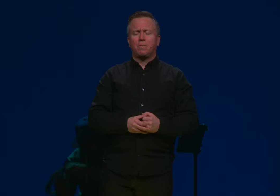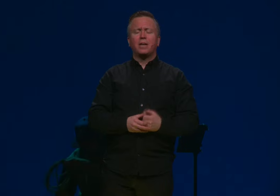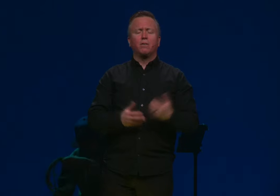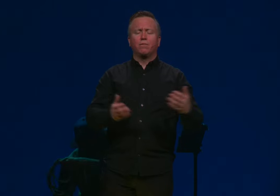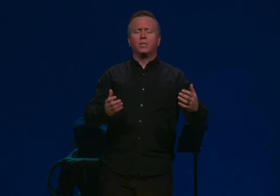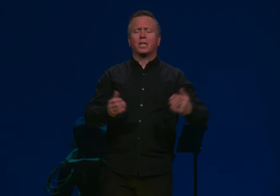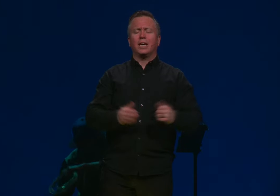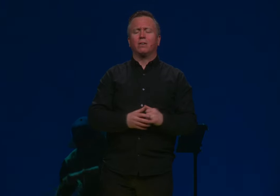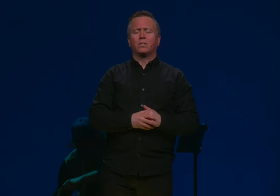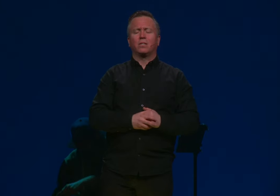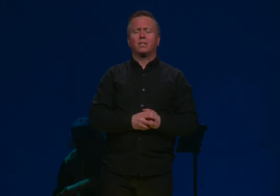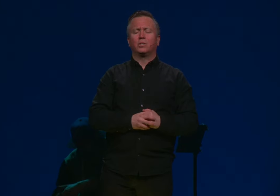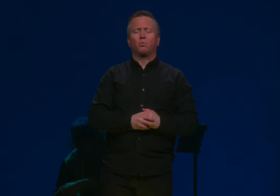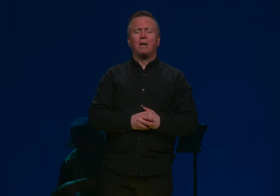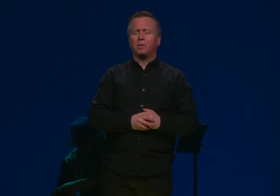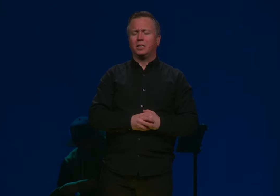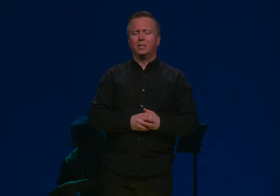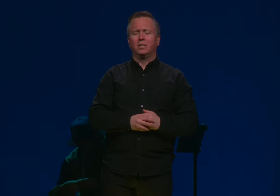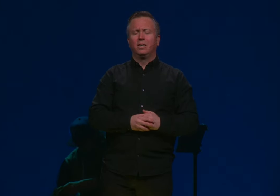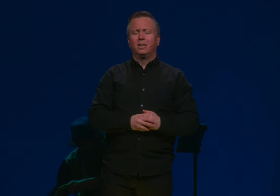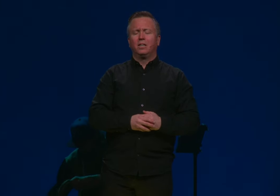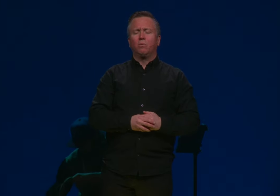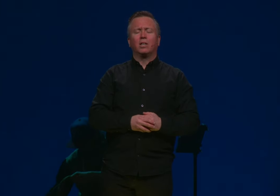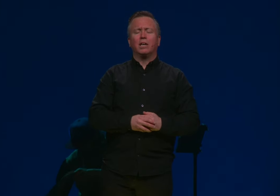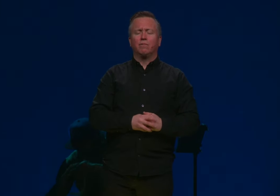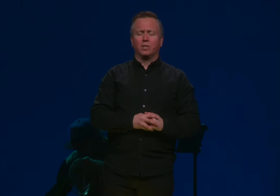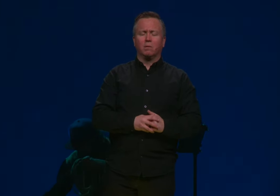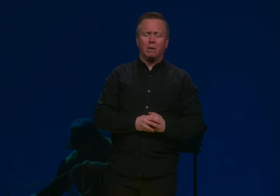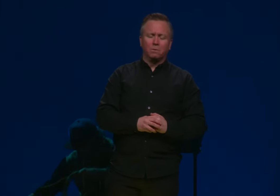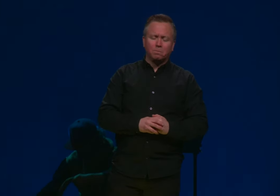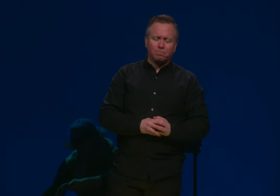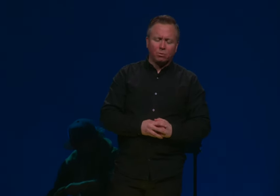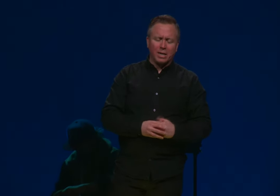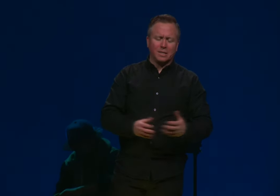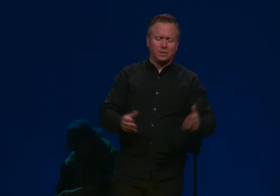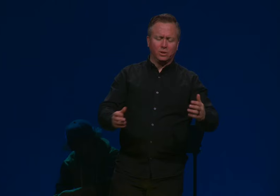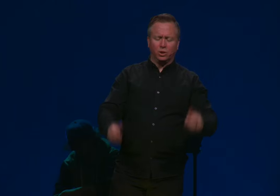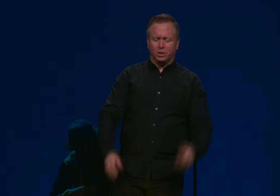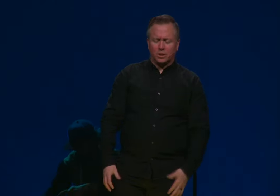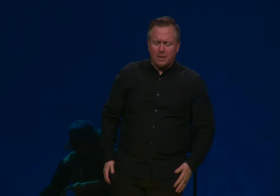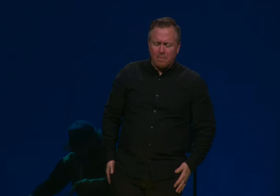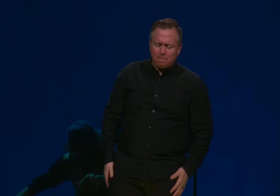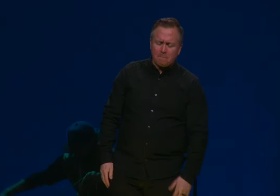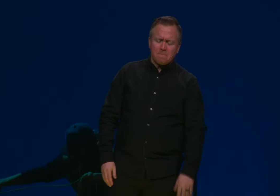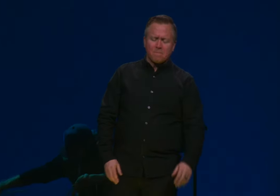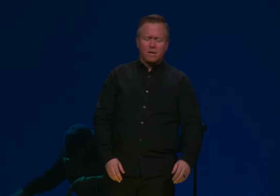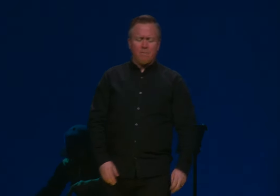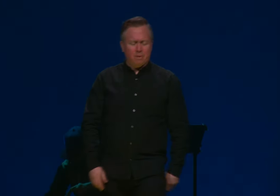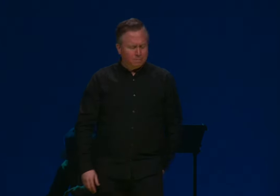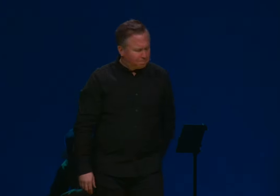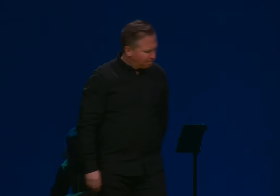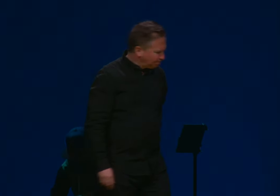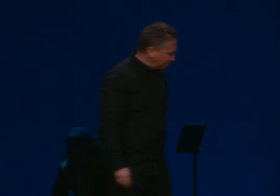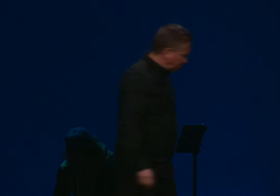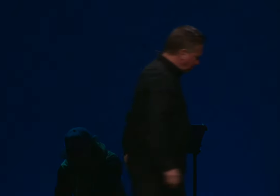Thank you for these accounts that tell us why we're here and what life is all about. We ask this in Jesus name, Amen.